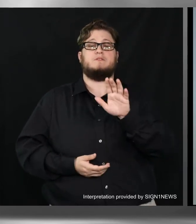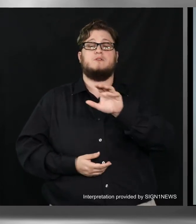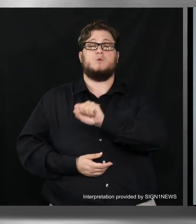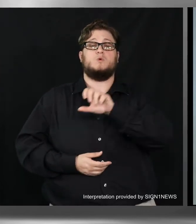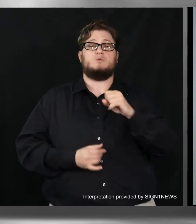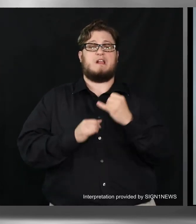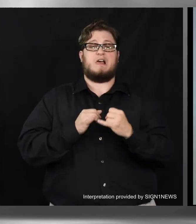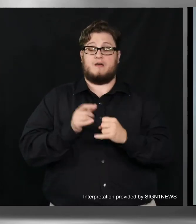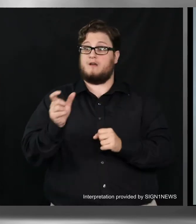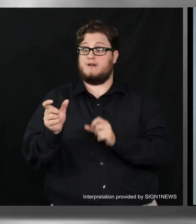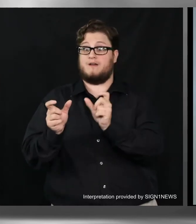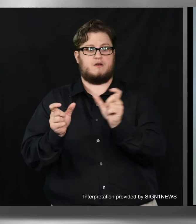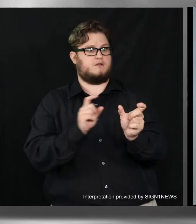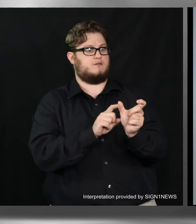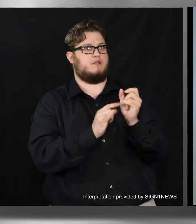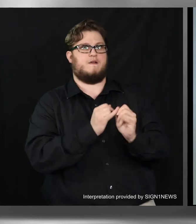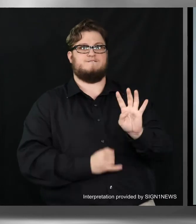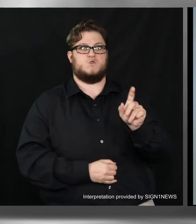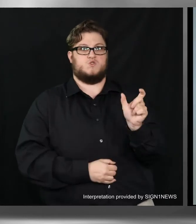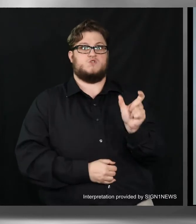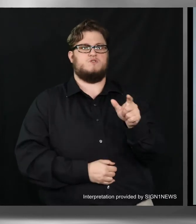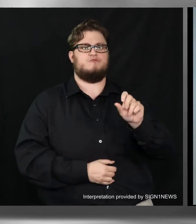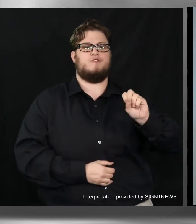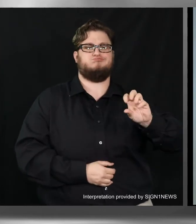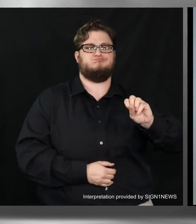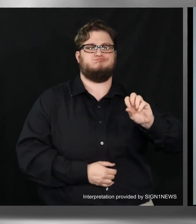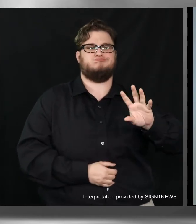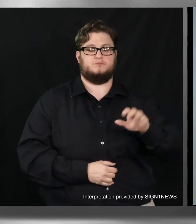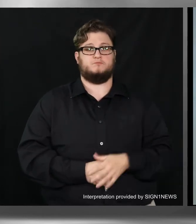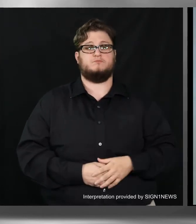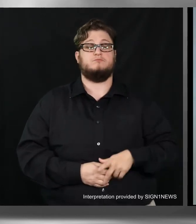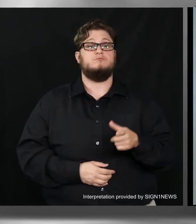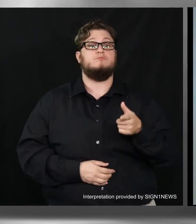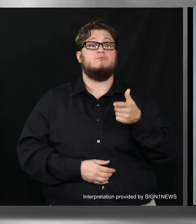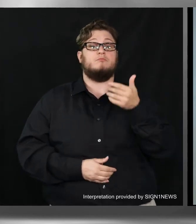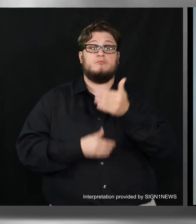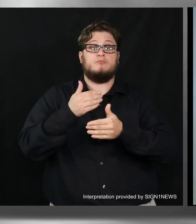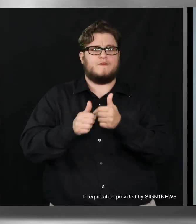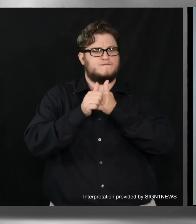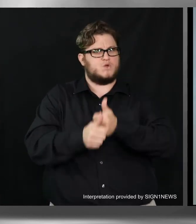the last four digits of your social security number. Follow the steps to fill in the form online.